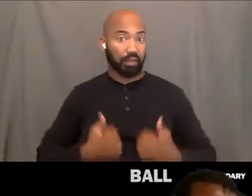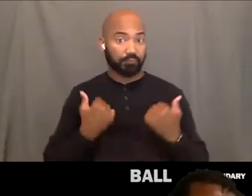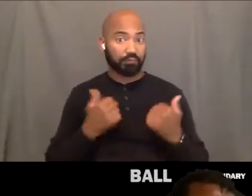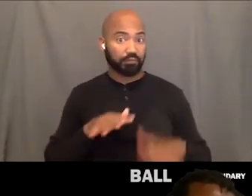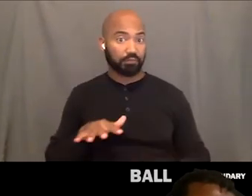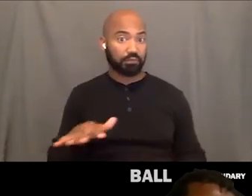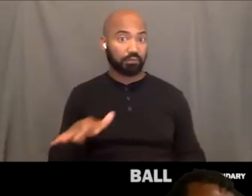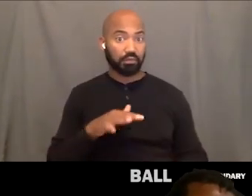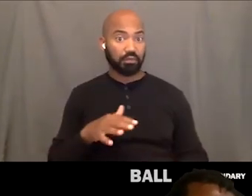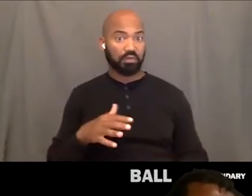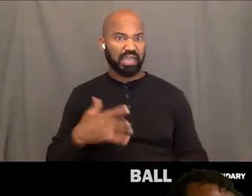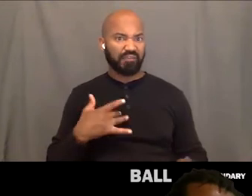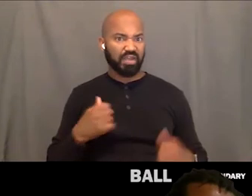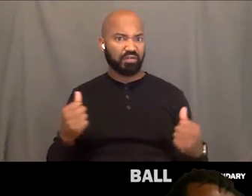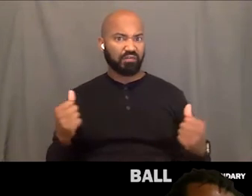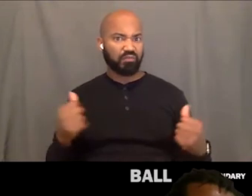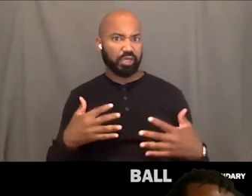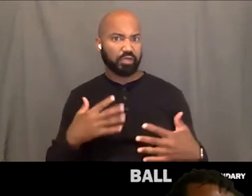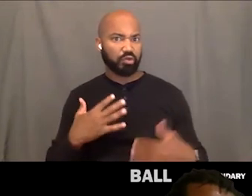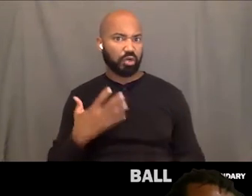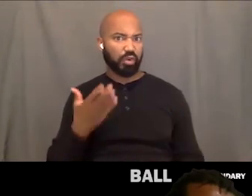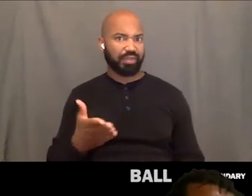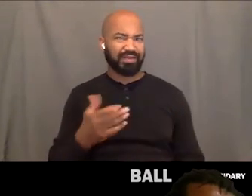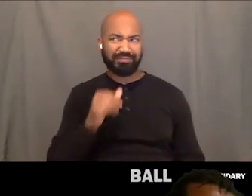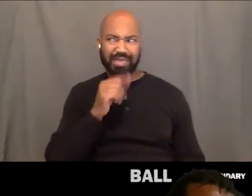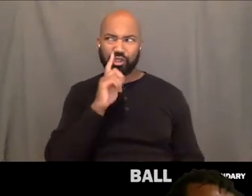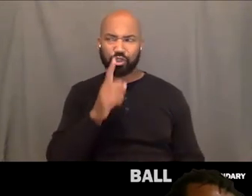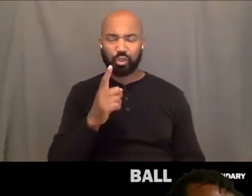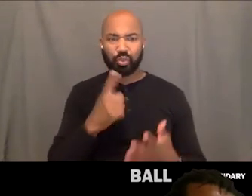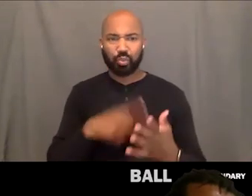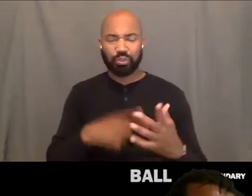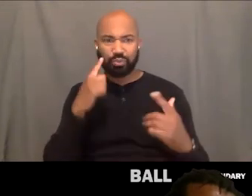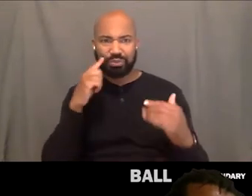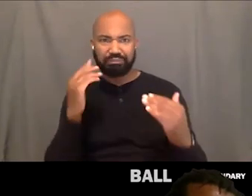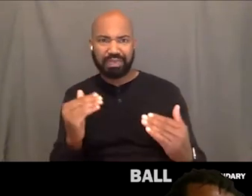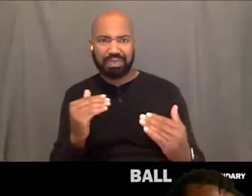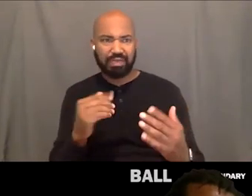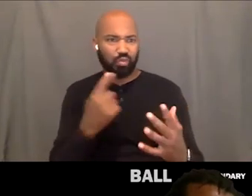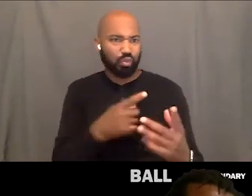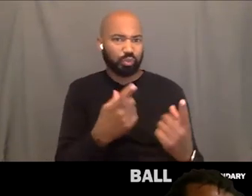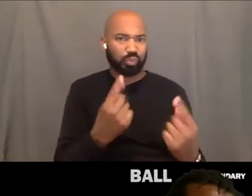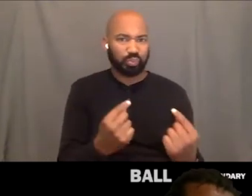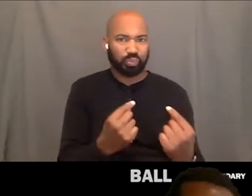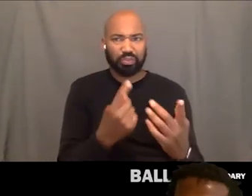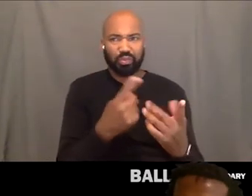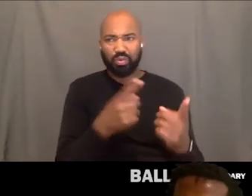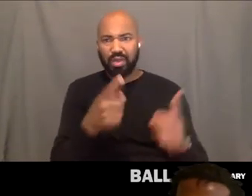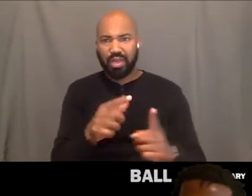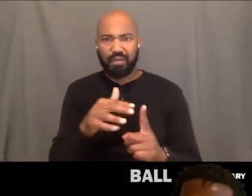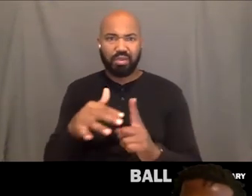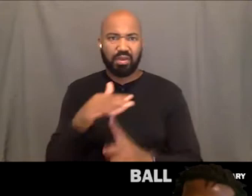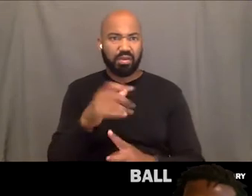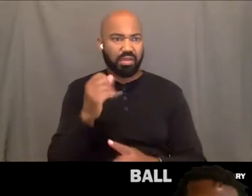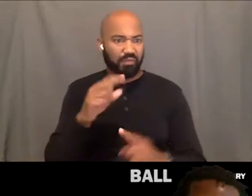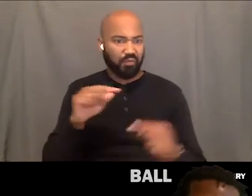cause I was like, I don't know what it's going to be like. I don't know, are we gonna get hurt? What, what's gonna happen?